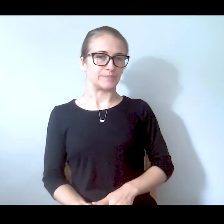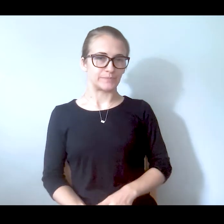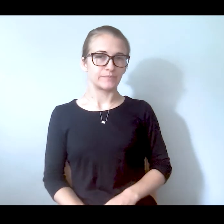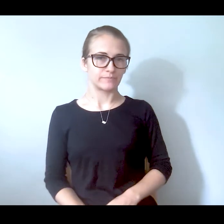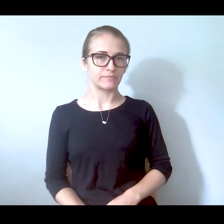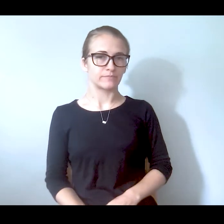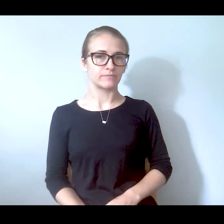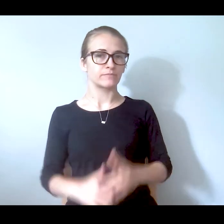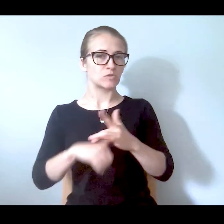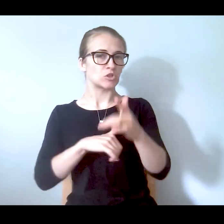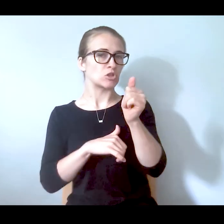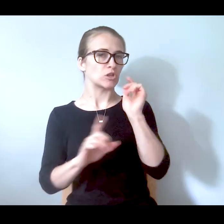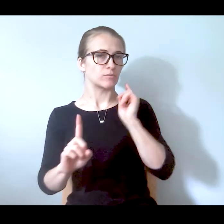The earlier point I was making was that